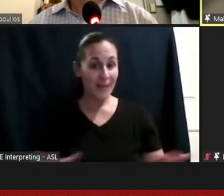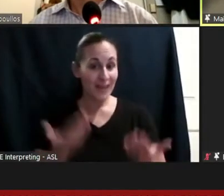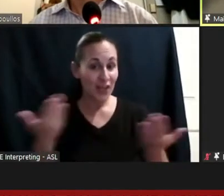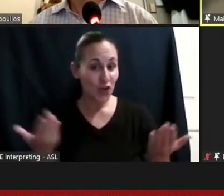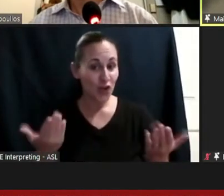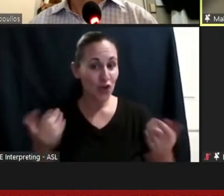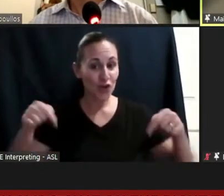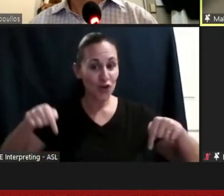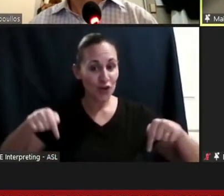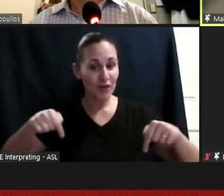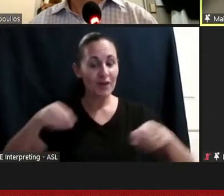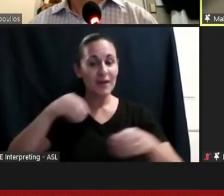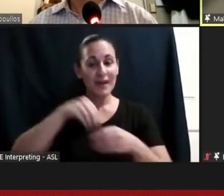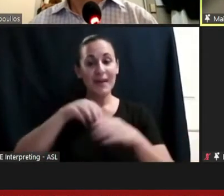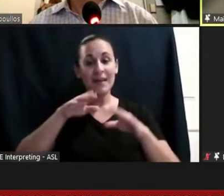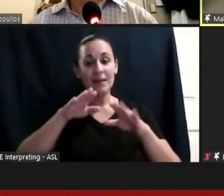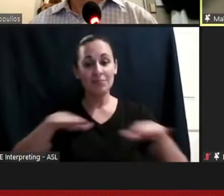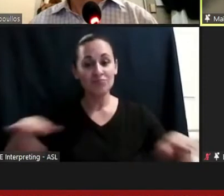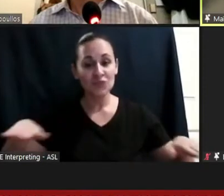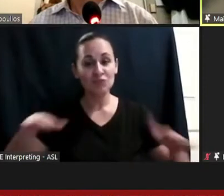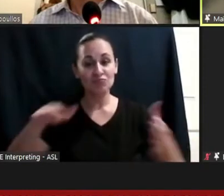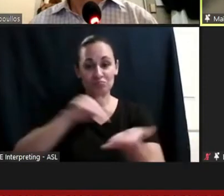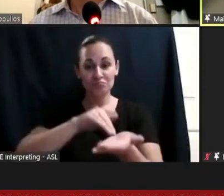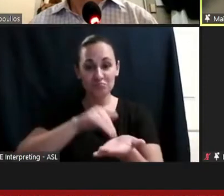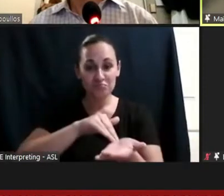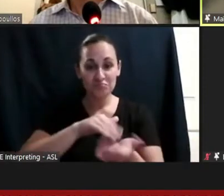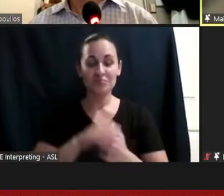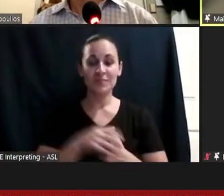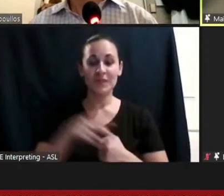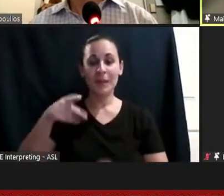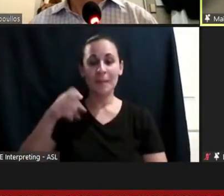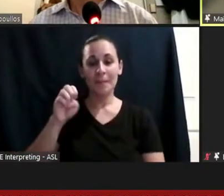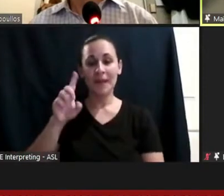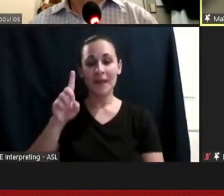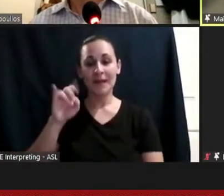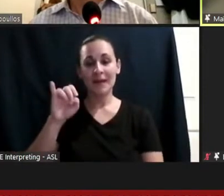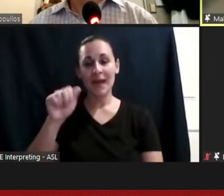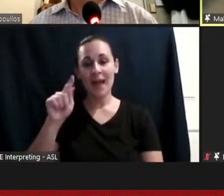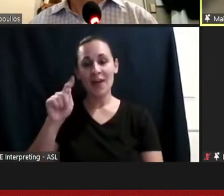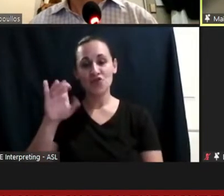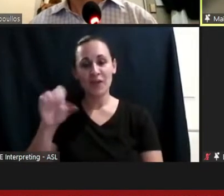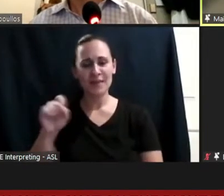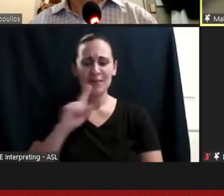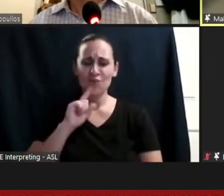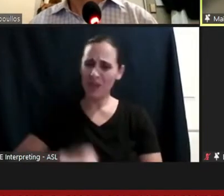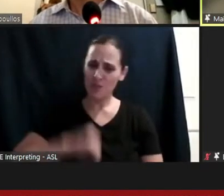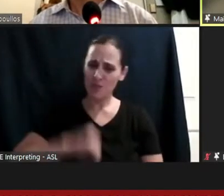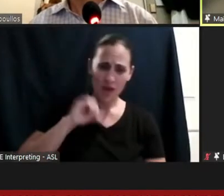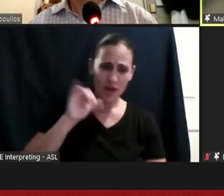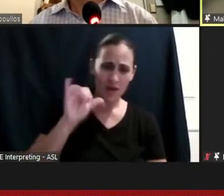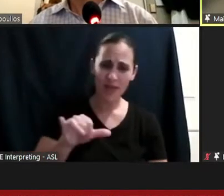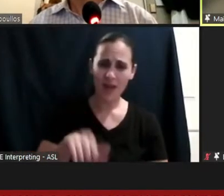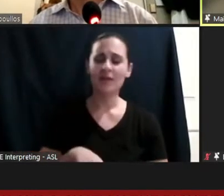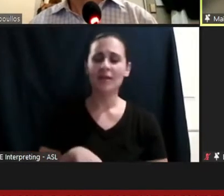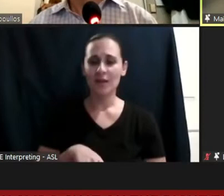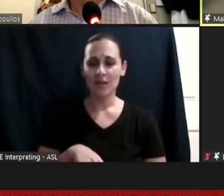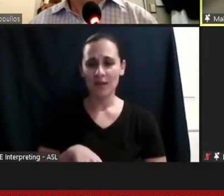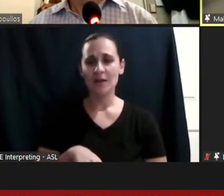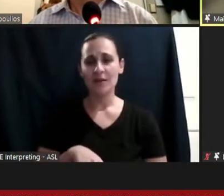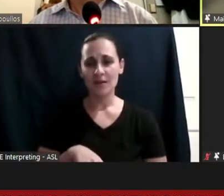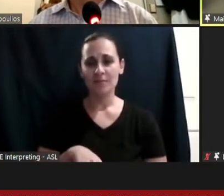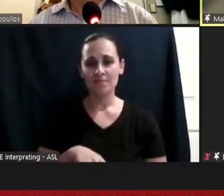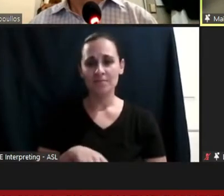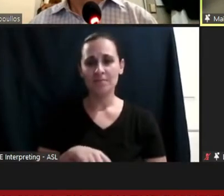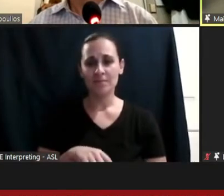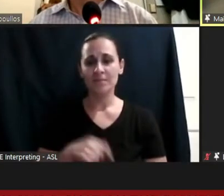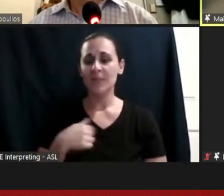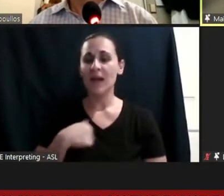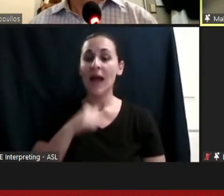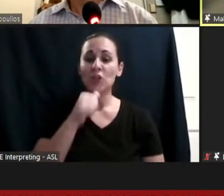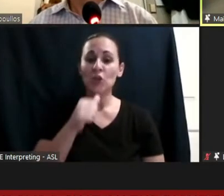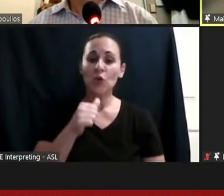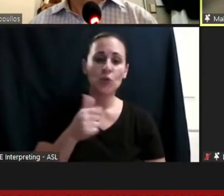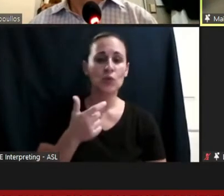pediatrics and it's something I'm really proud of. But I don't just look at myself as a disabled